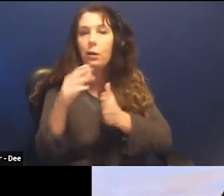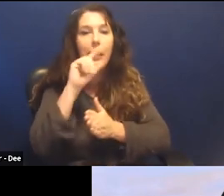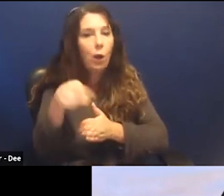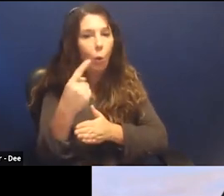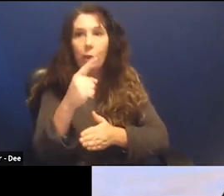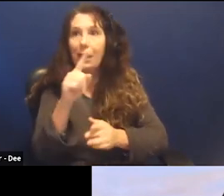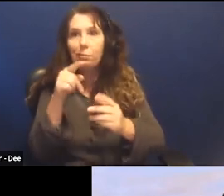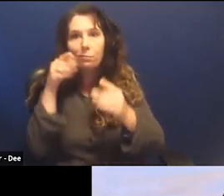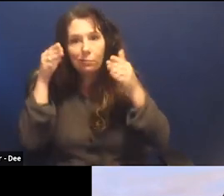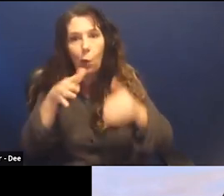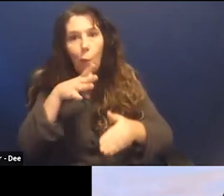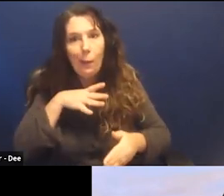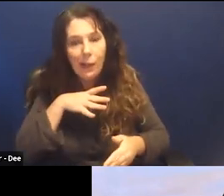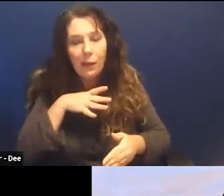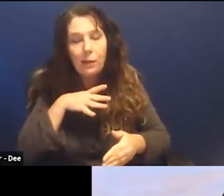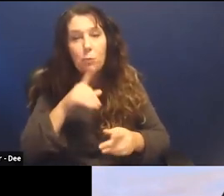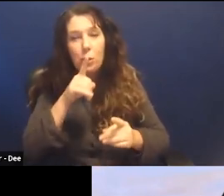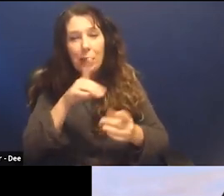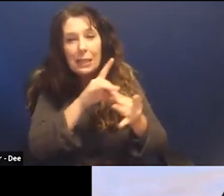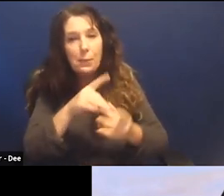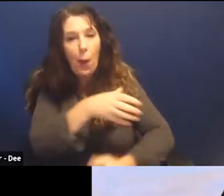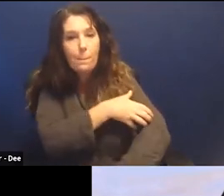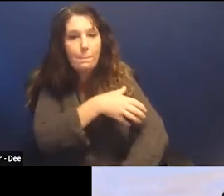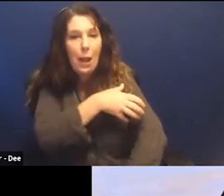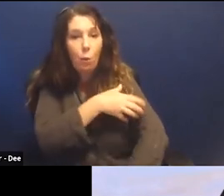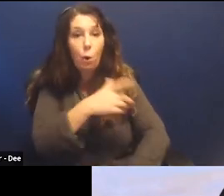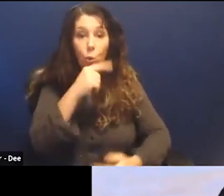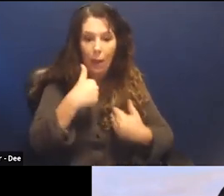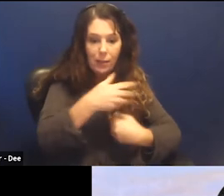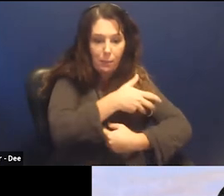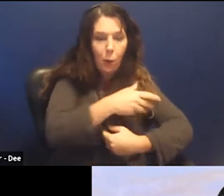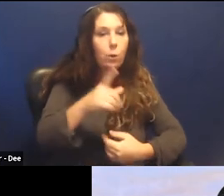It's about power, it's about who has it, and who doesn't.